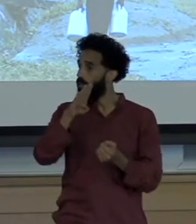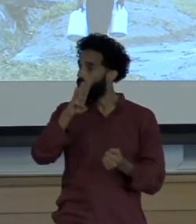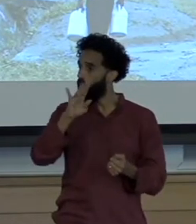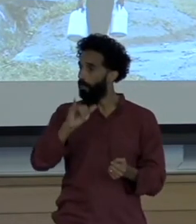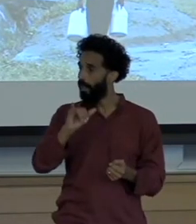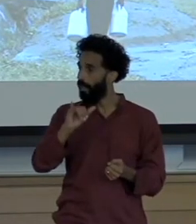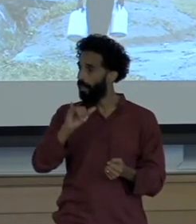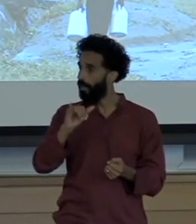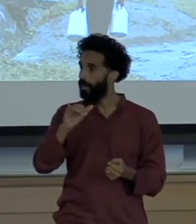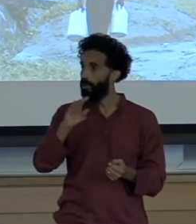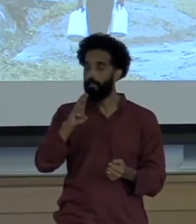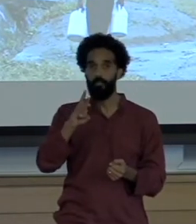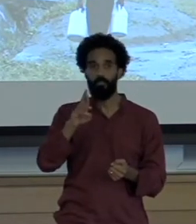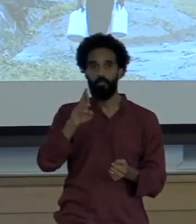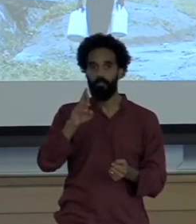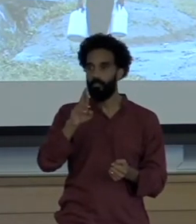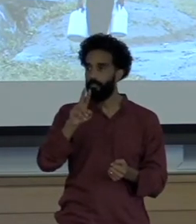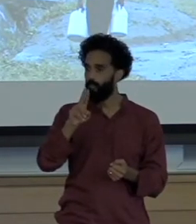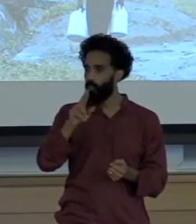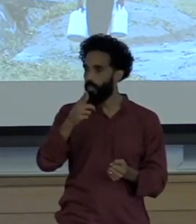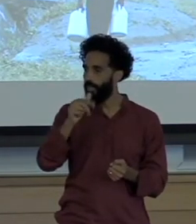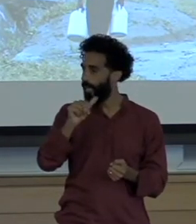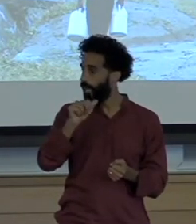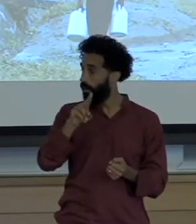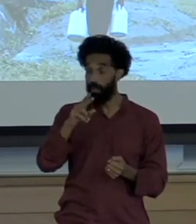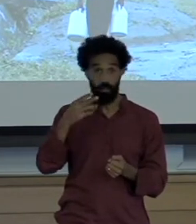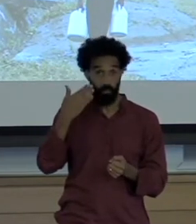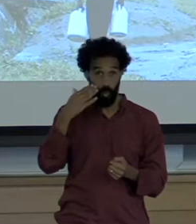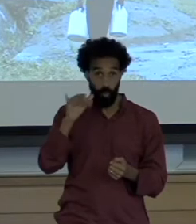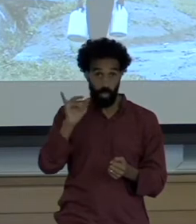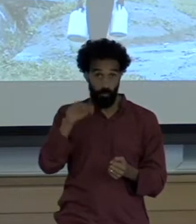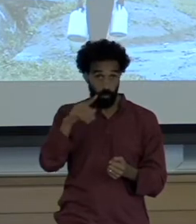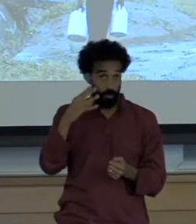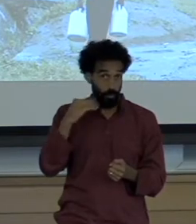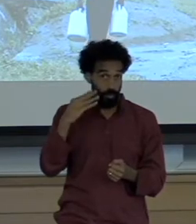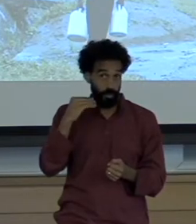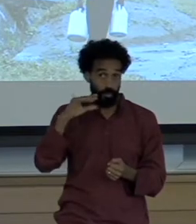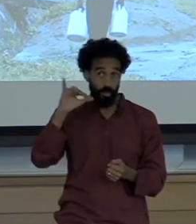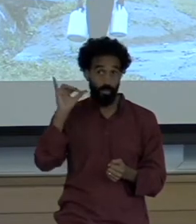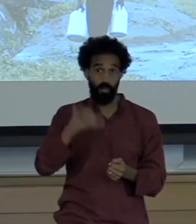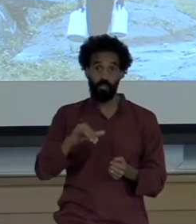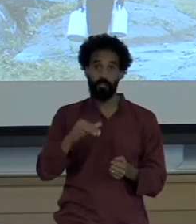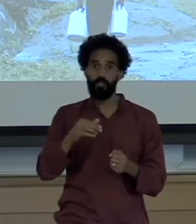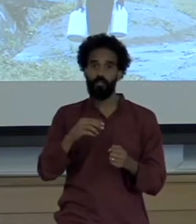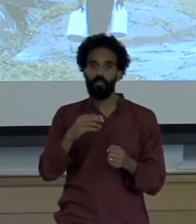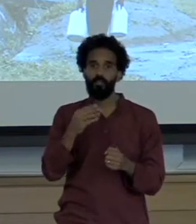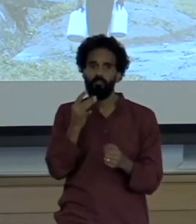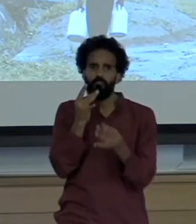Brugal, I don't know if any of you have had a chance to experience it delicious dominican rum the largest